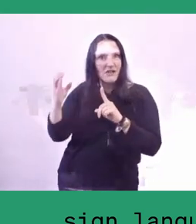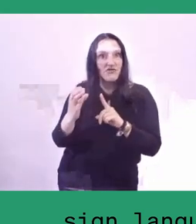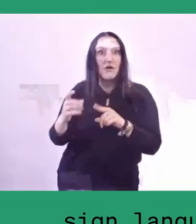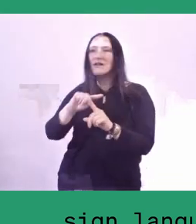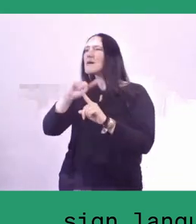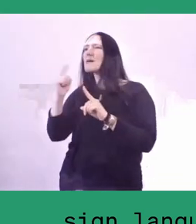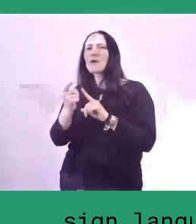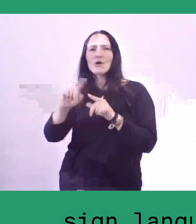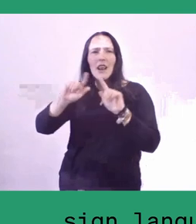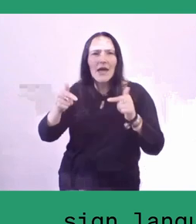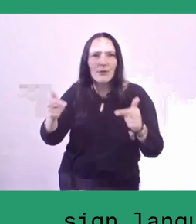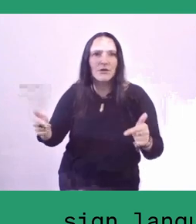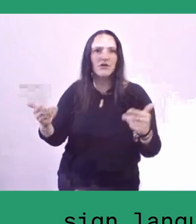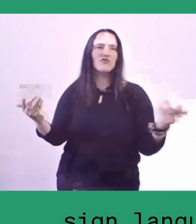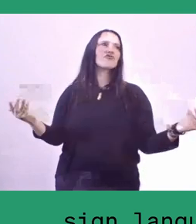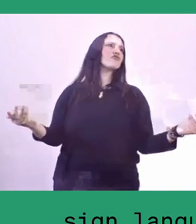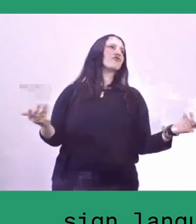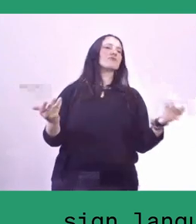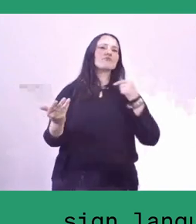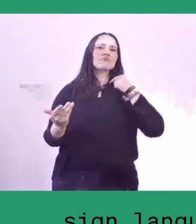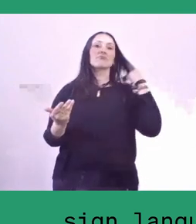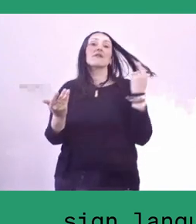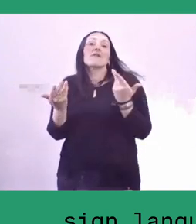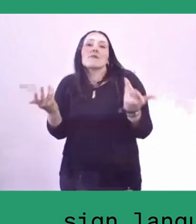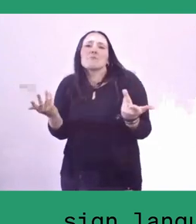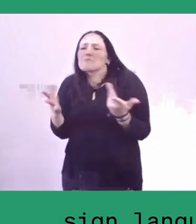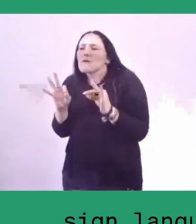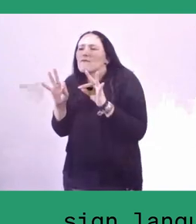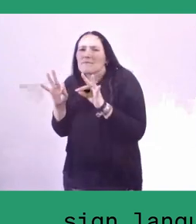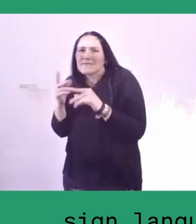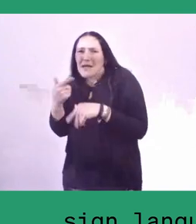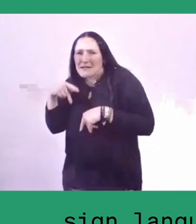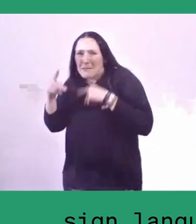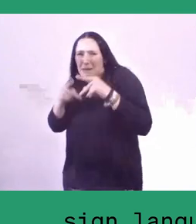for their cultural tradition.